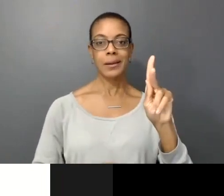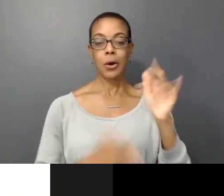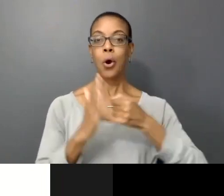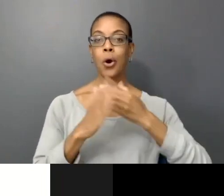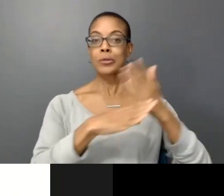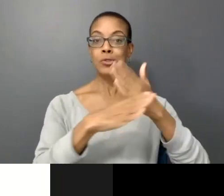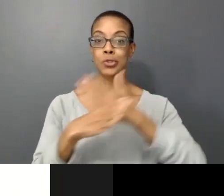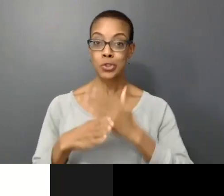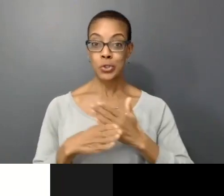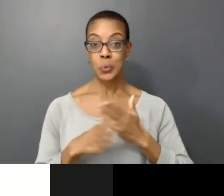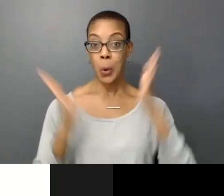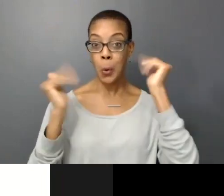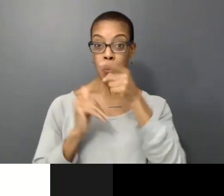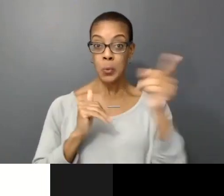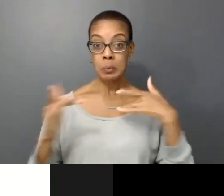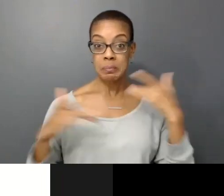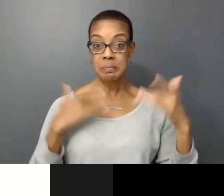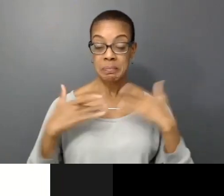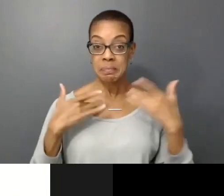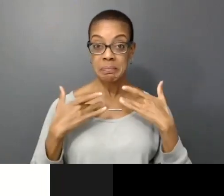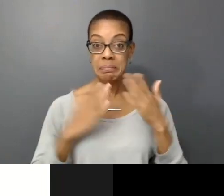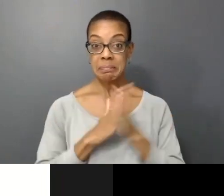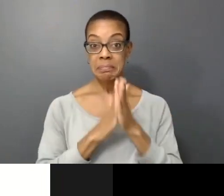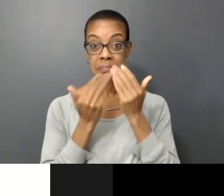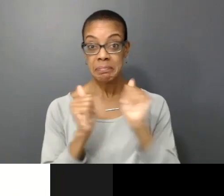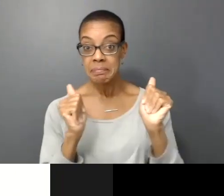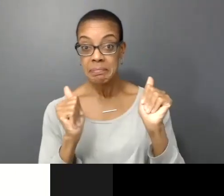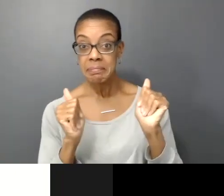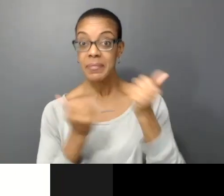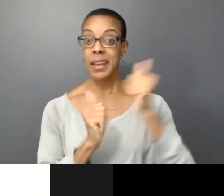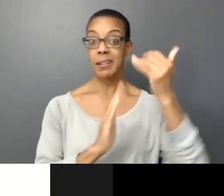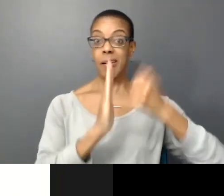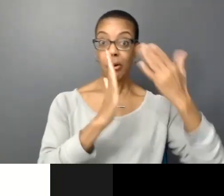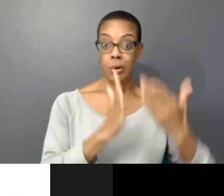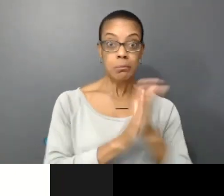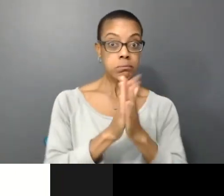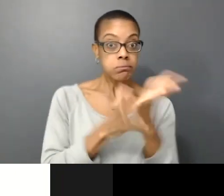exciting. If any one of any of the artists are interested working with you, you can let us know too, you know.